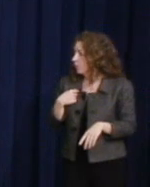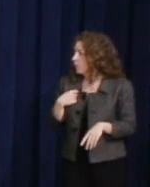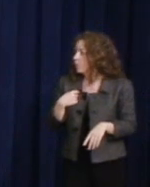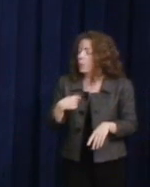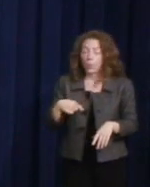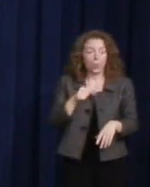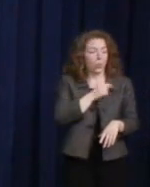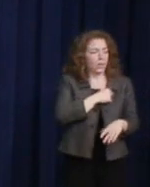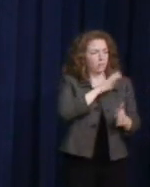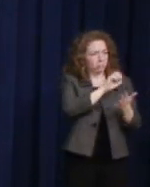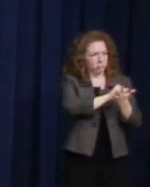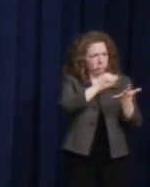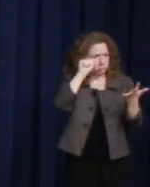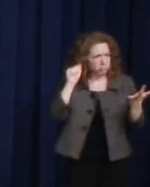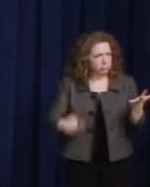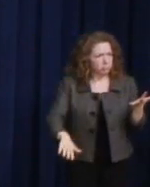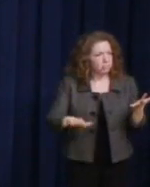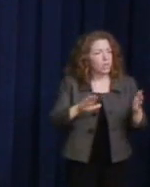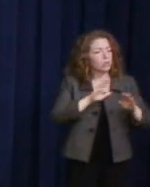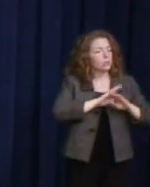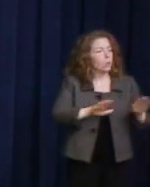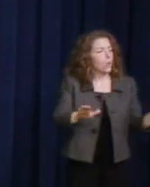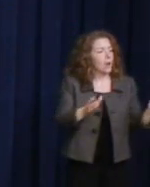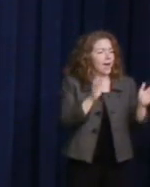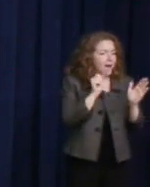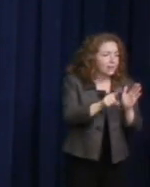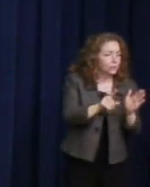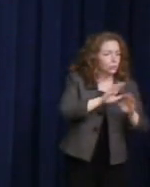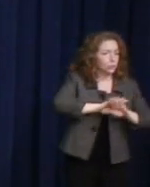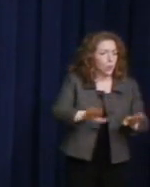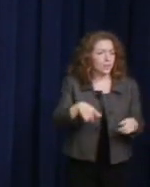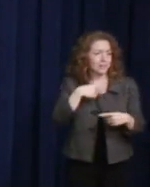Don't Tell law through the work of Nancy Pelosi.